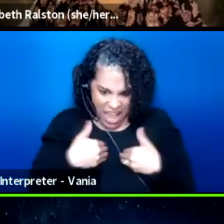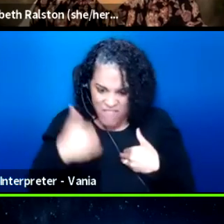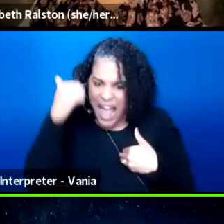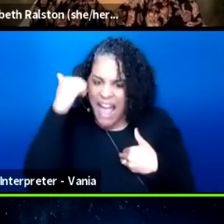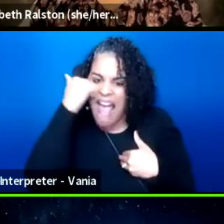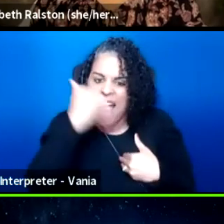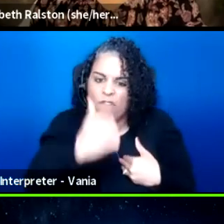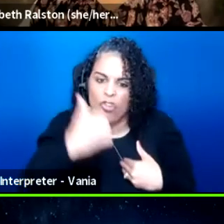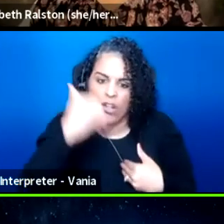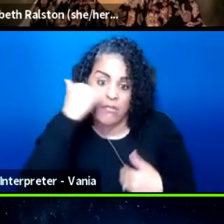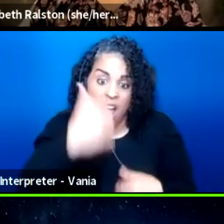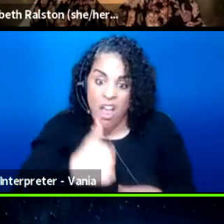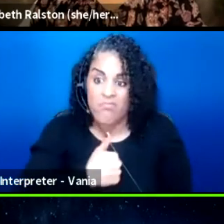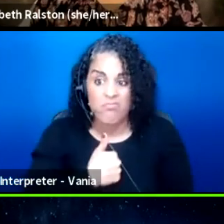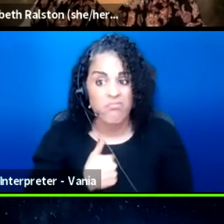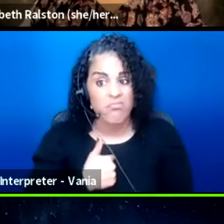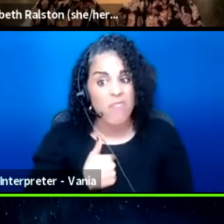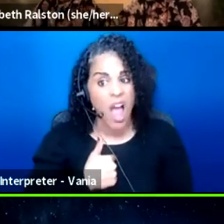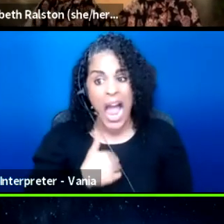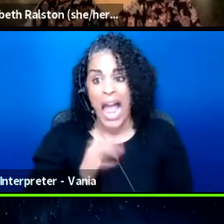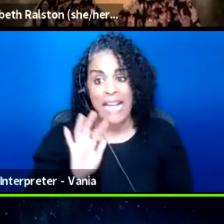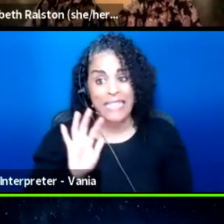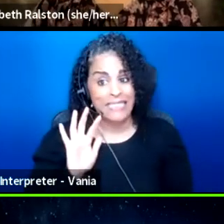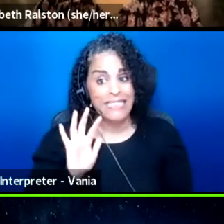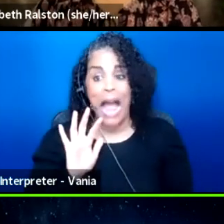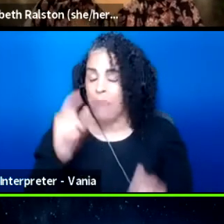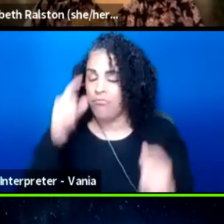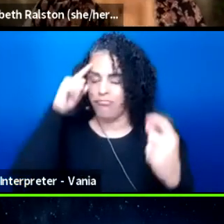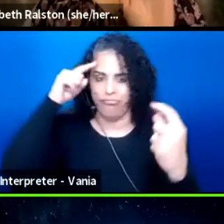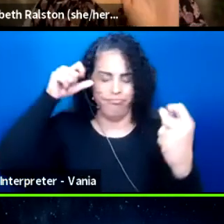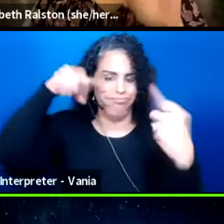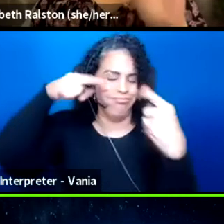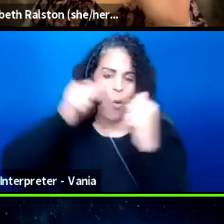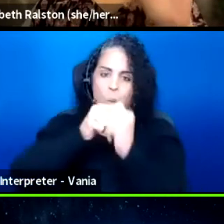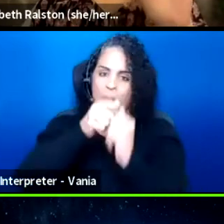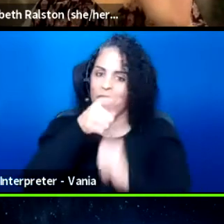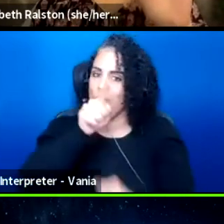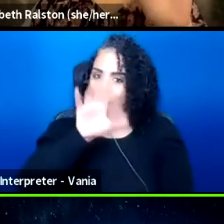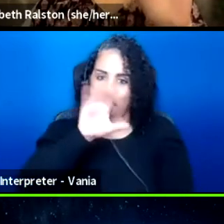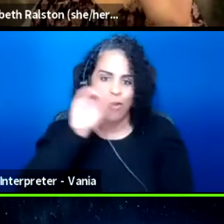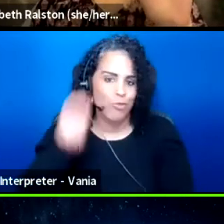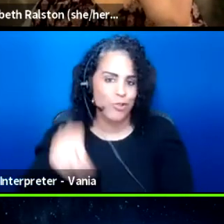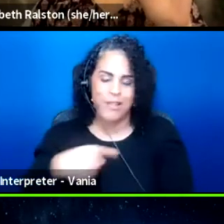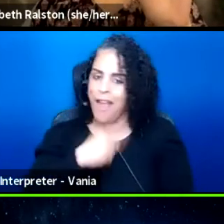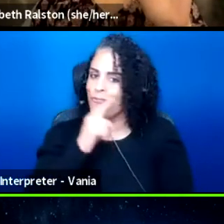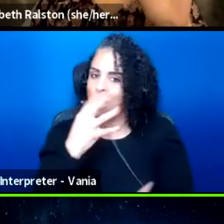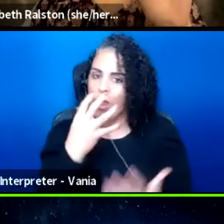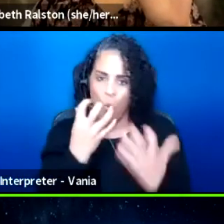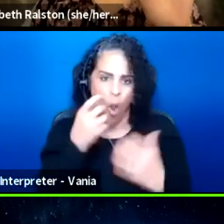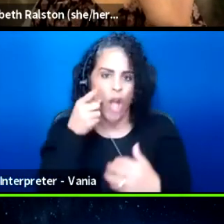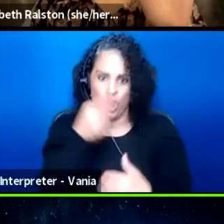so I am with you 100%. I just really wanted you to know